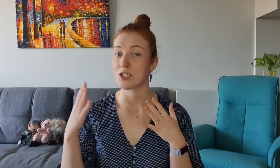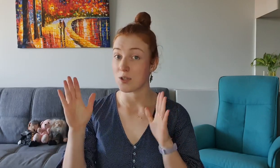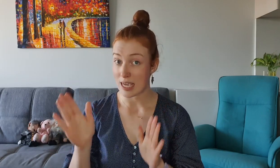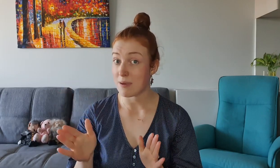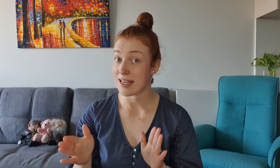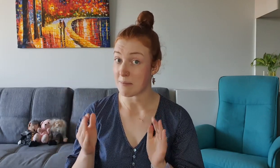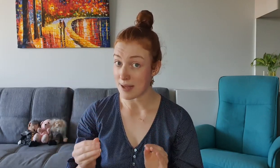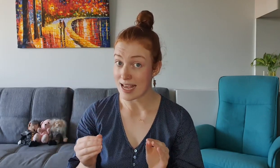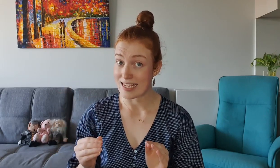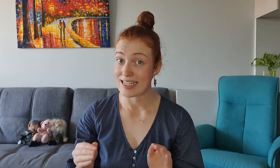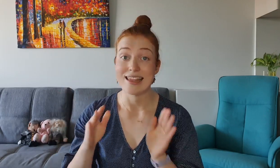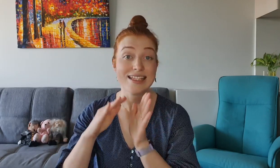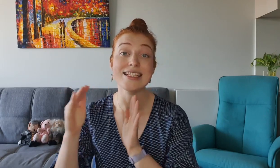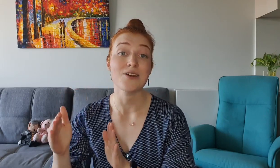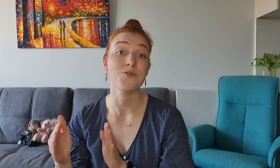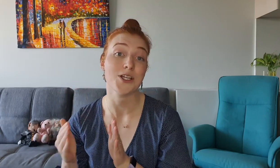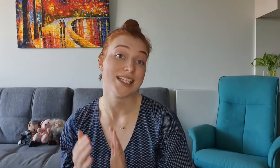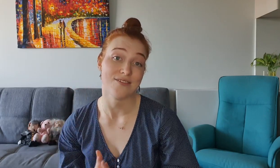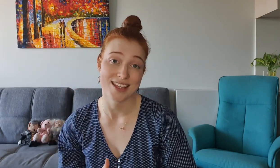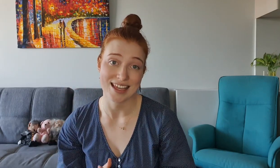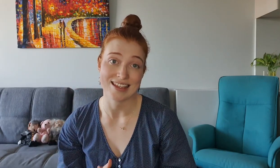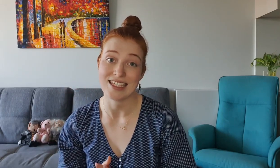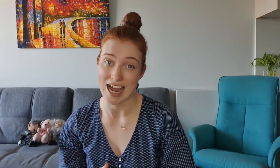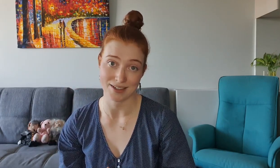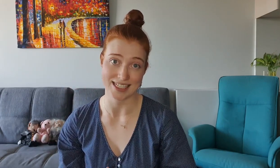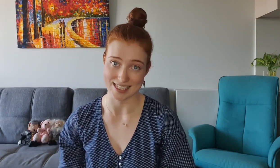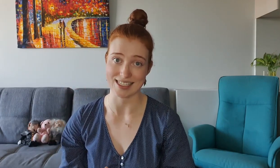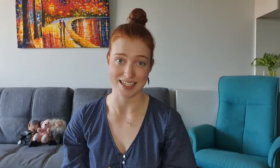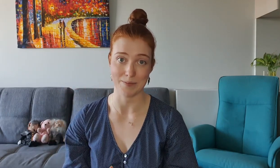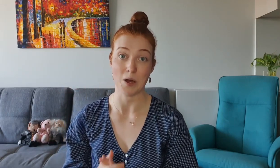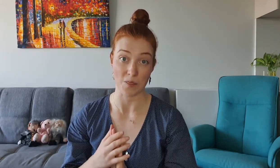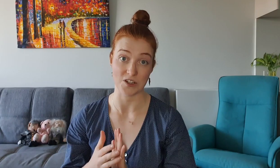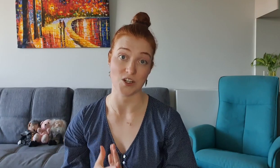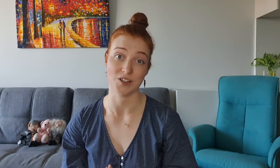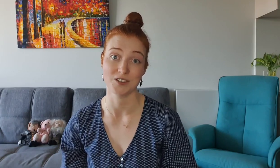Keeping that in mind, this is the first ever thing that Tyra says to him on the show